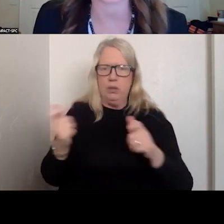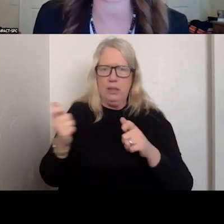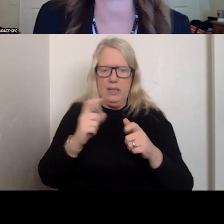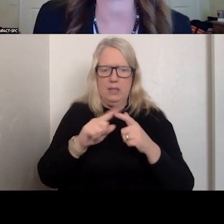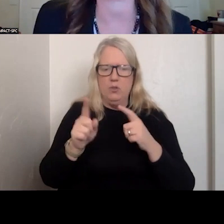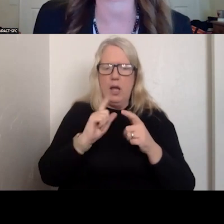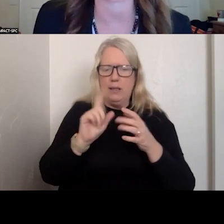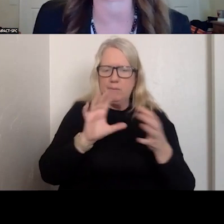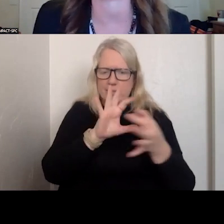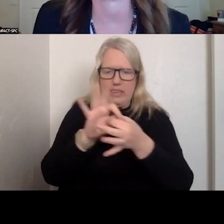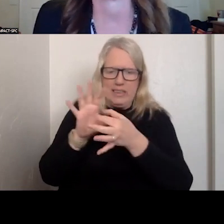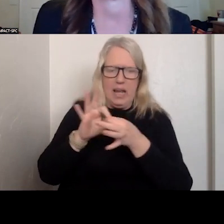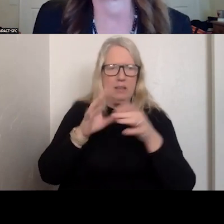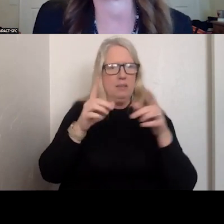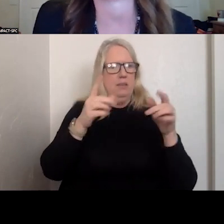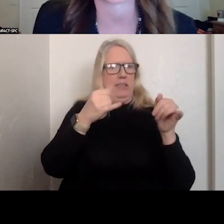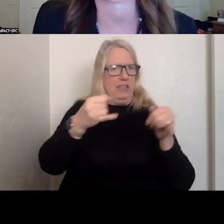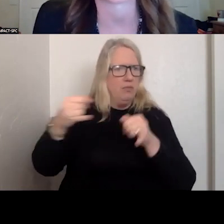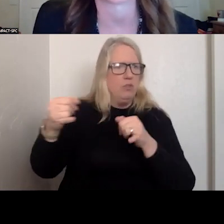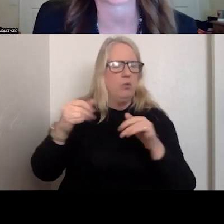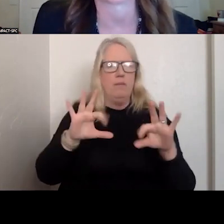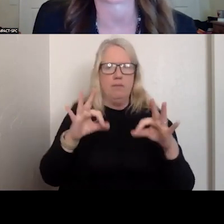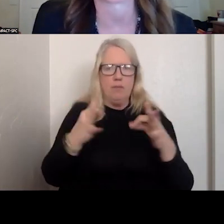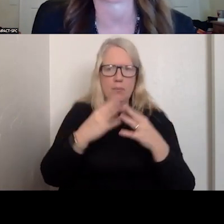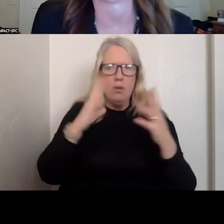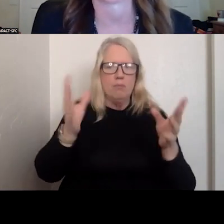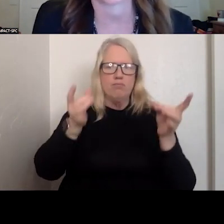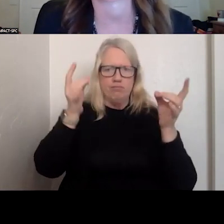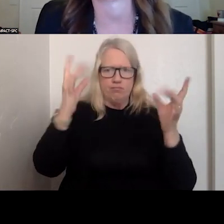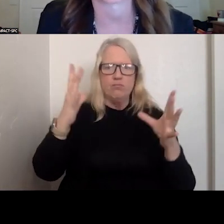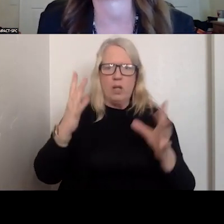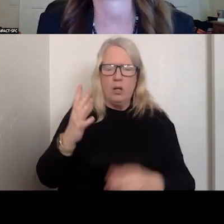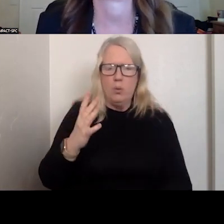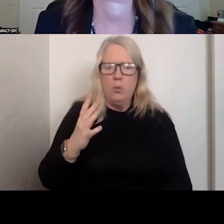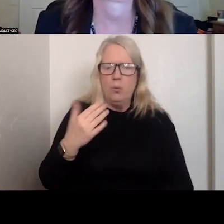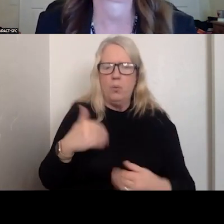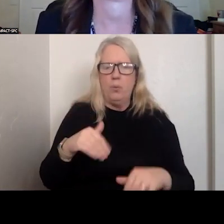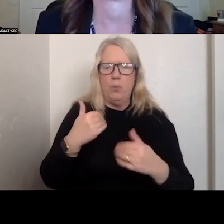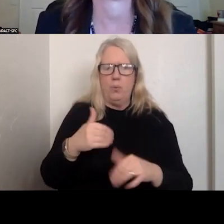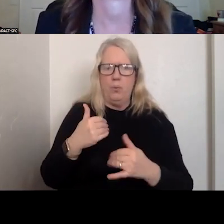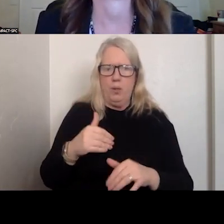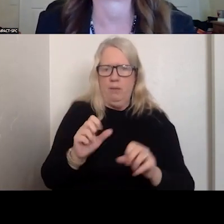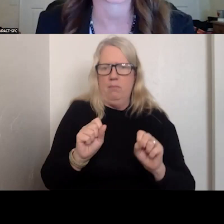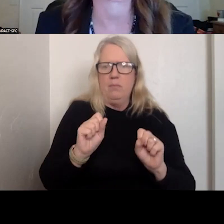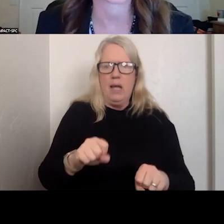FAMILIES WHO ARE IN CRISIS AND BE ABLE TO HAVE THAT TRUE ENGAGEMENT